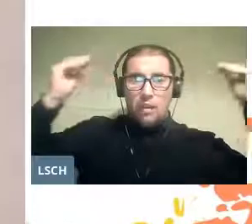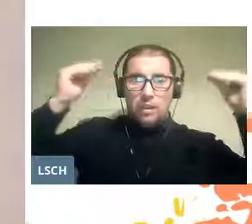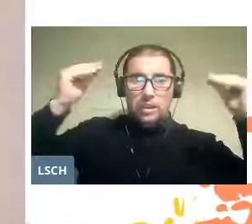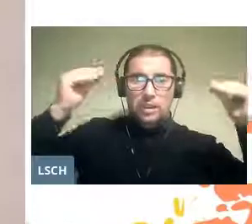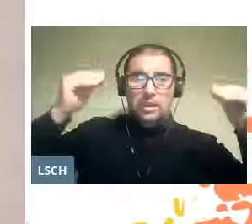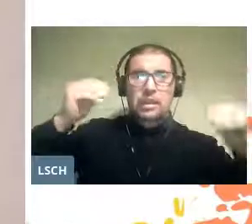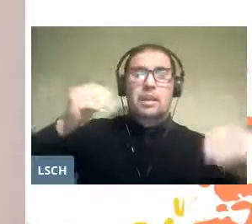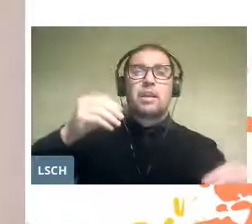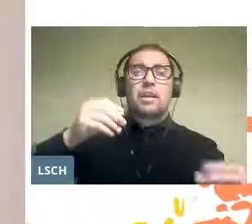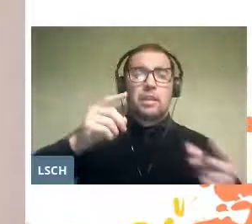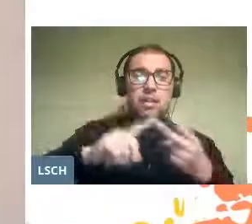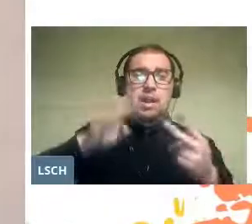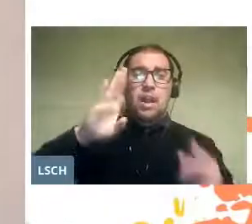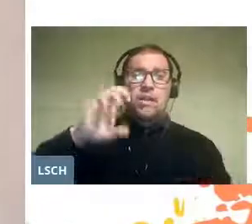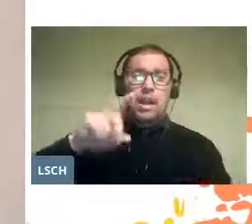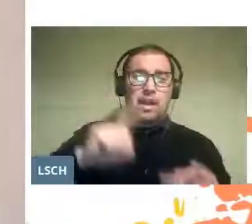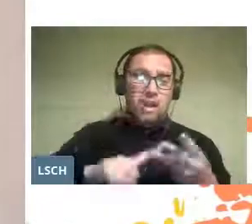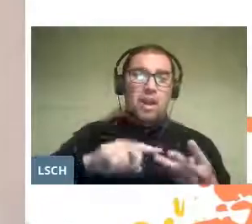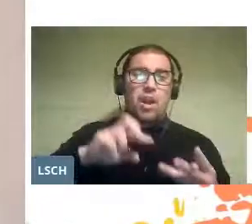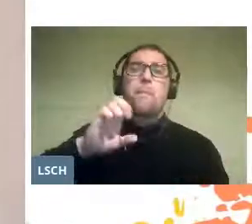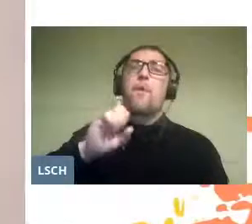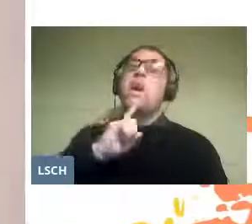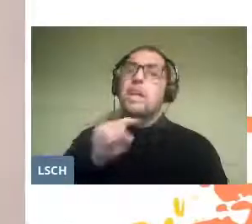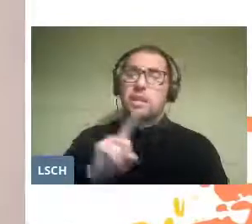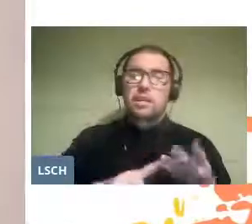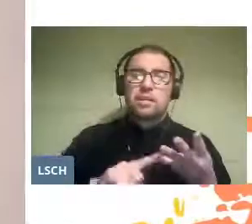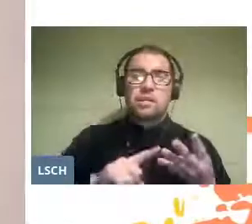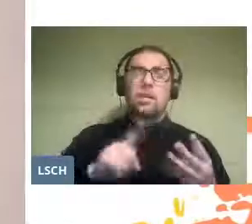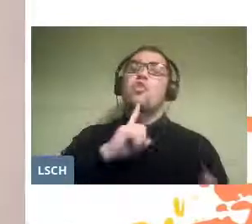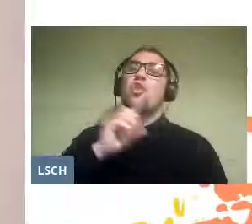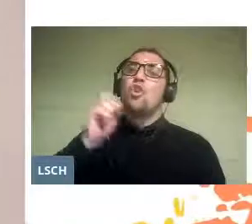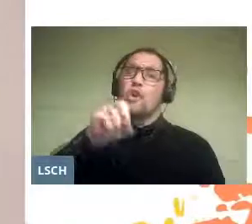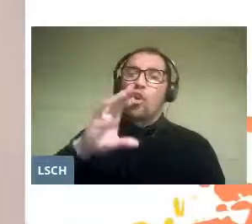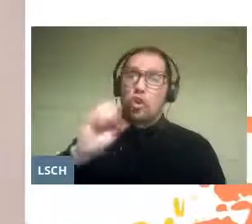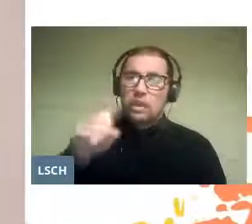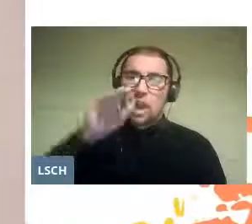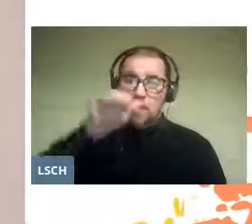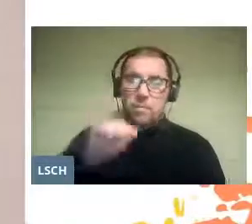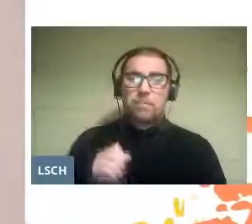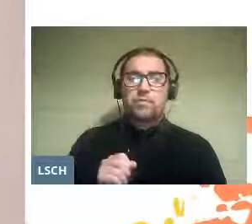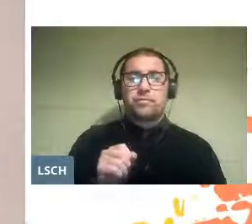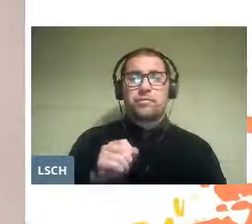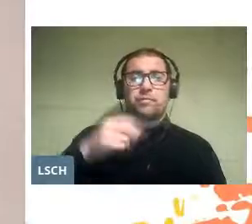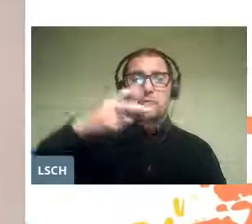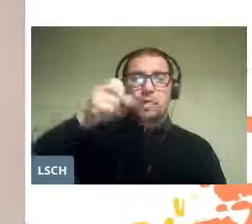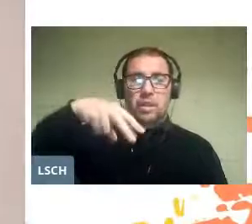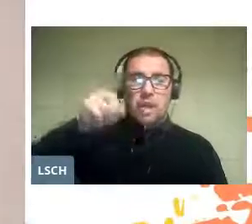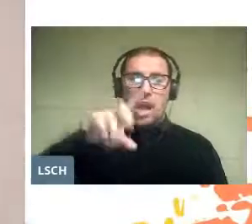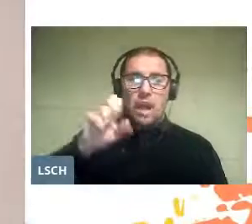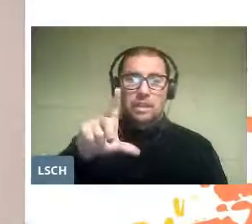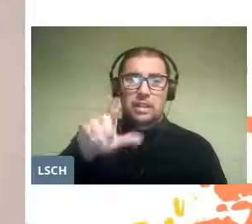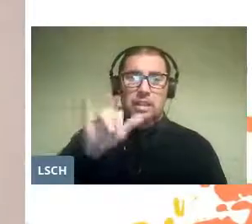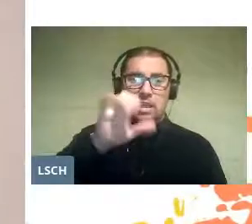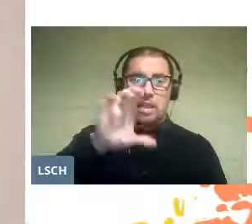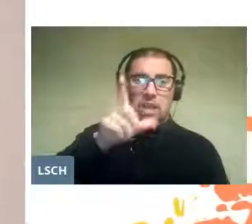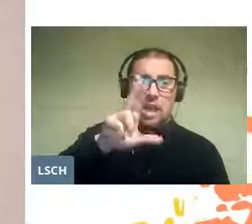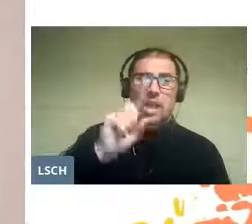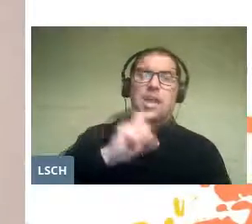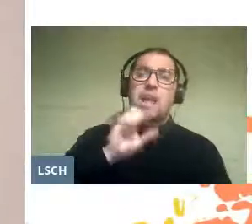La bohème by Giacomo Puccini, Tosca, by the same author, Hansel and Gretel by Engelbert Humperdinck, The